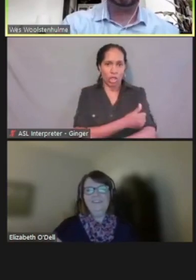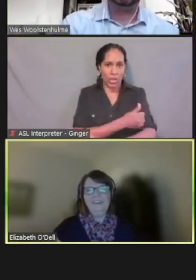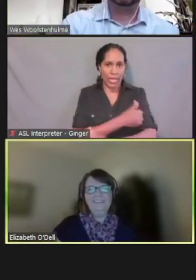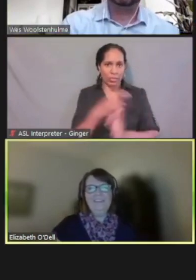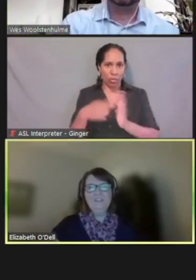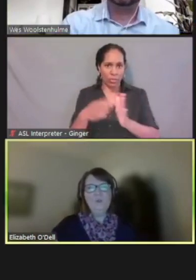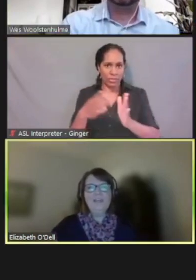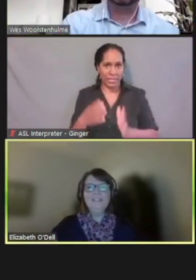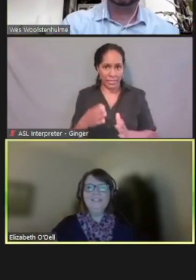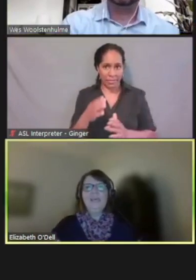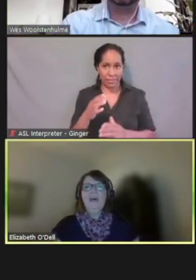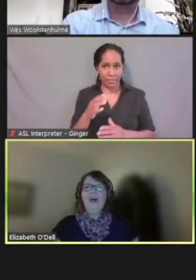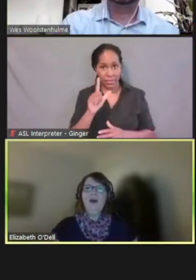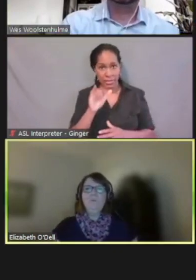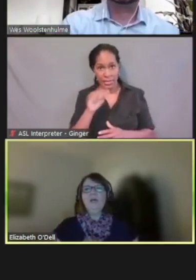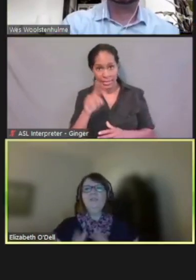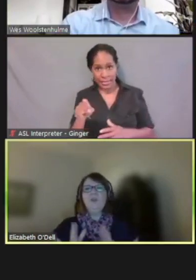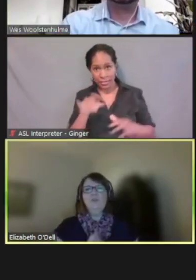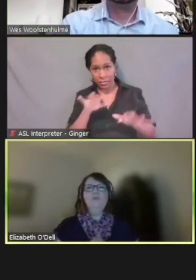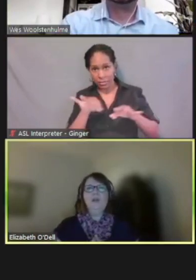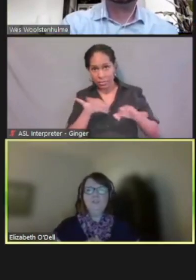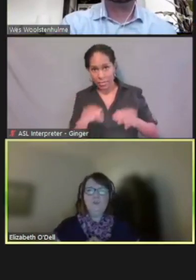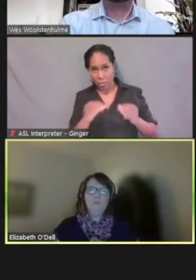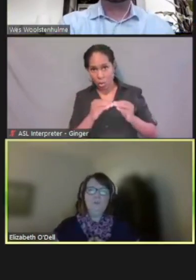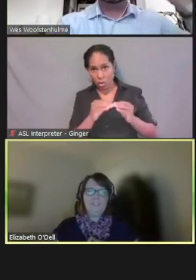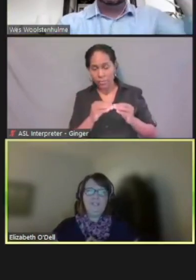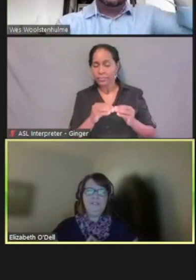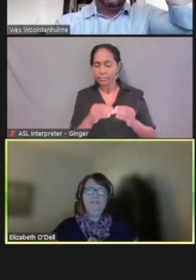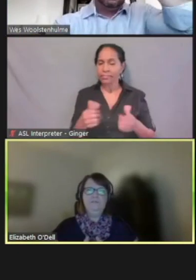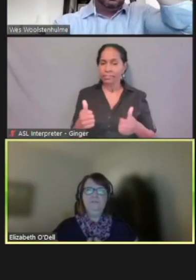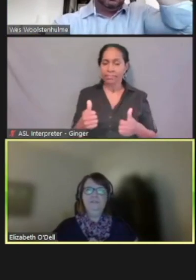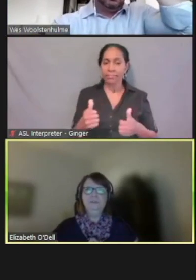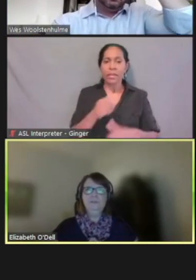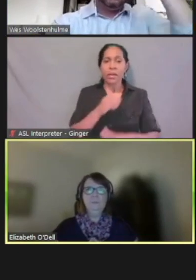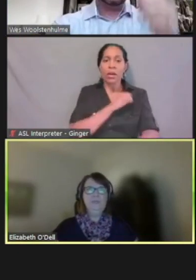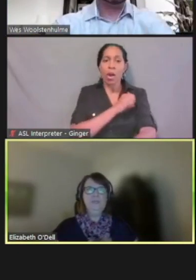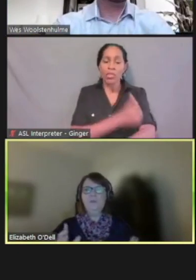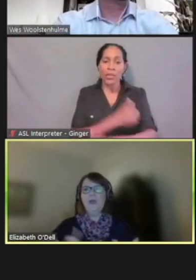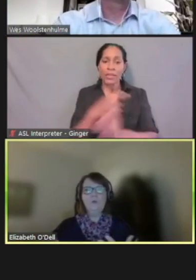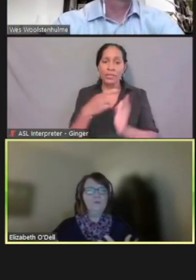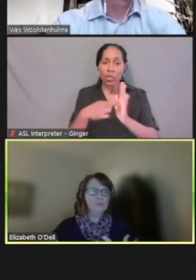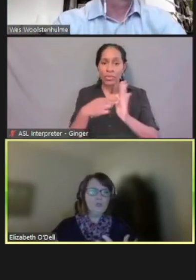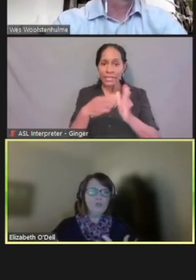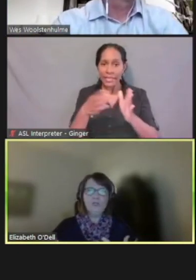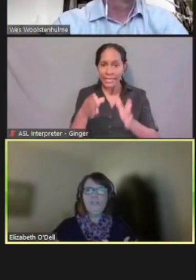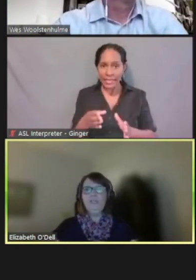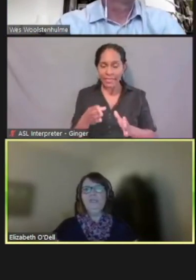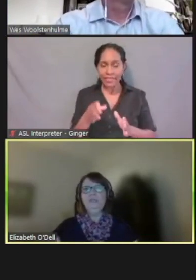Yeah, thanks, Wes. An authorized representative could be a power of attorney